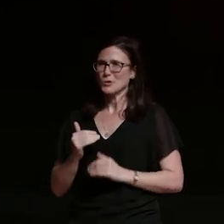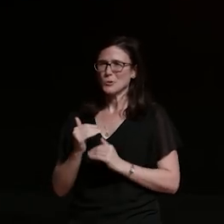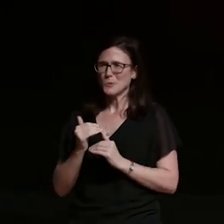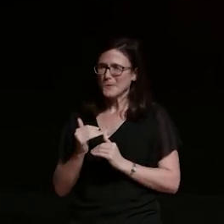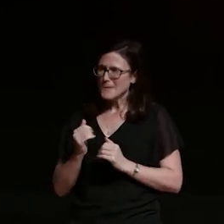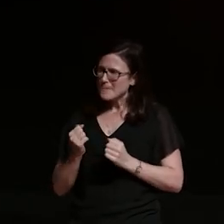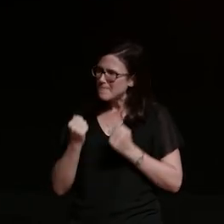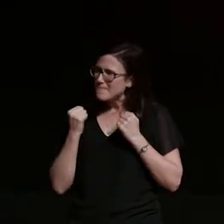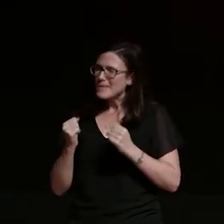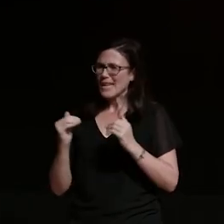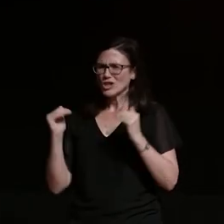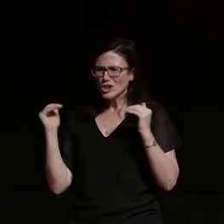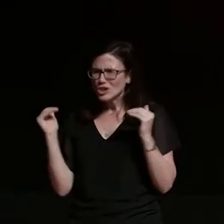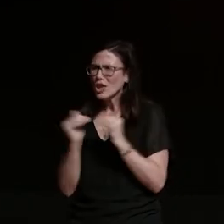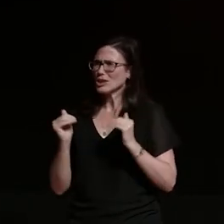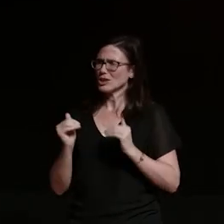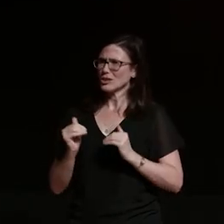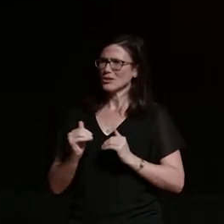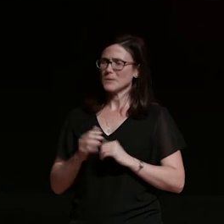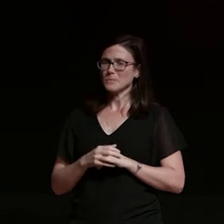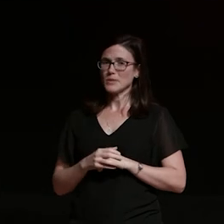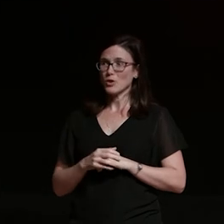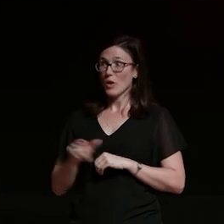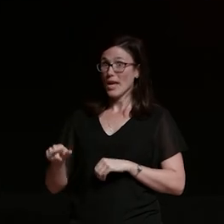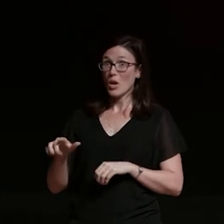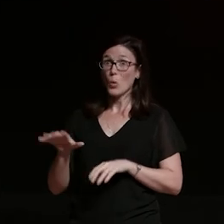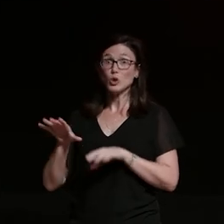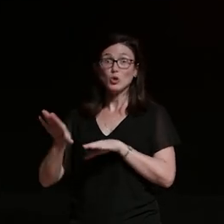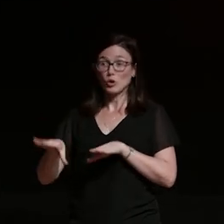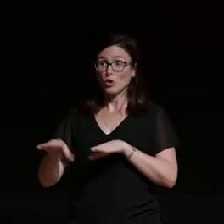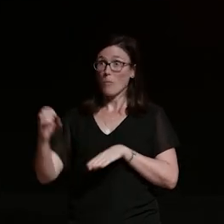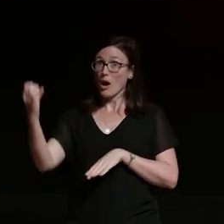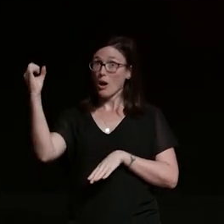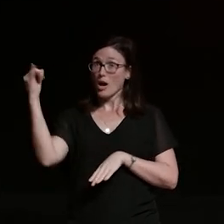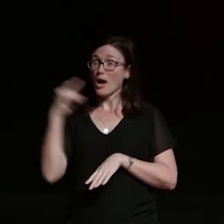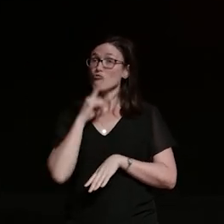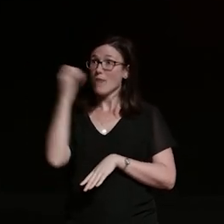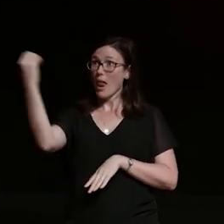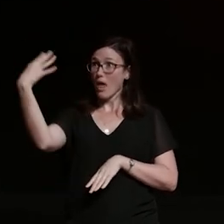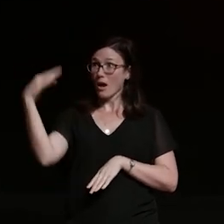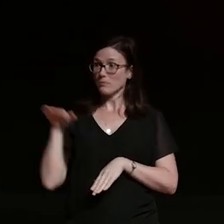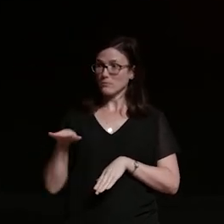and so he was stopped at a red light luckily and when he saw me through his window his face was